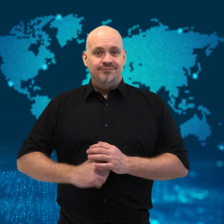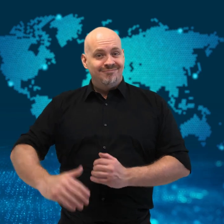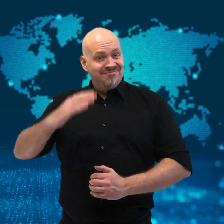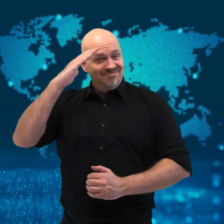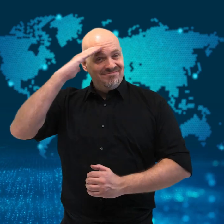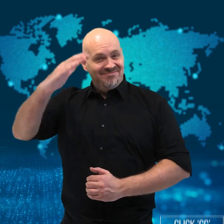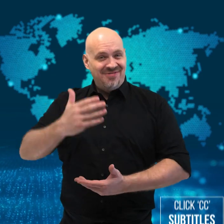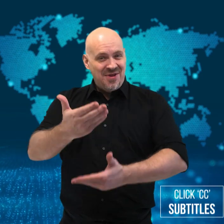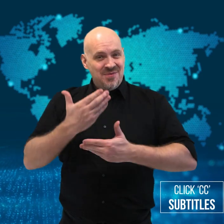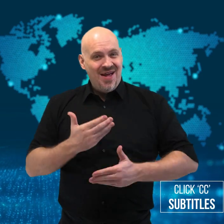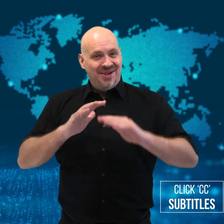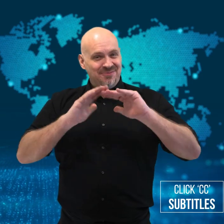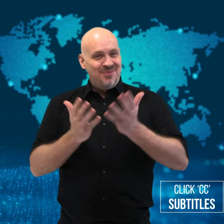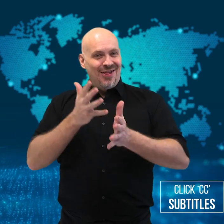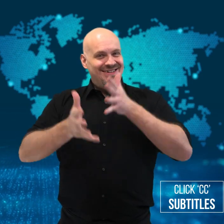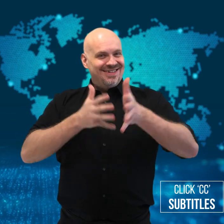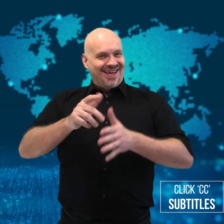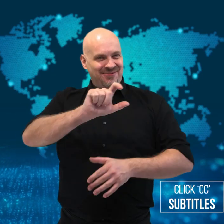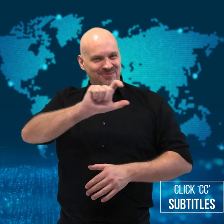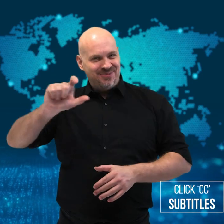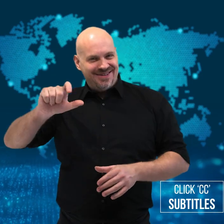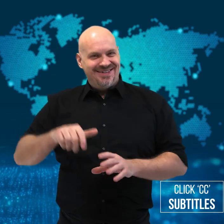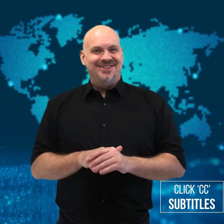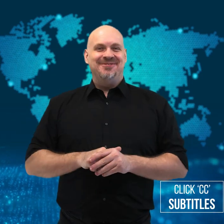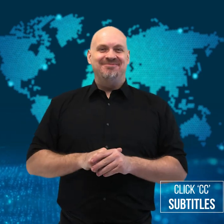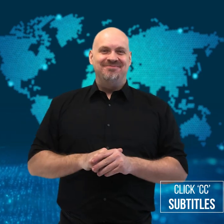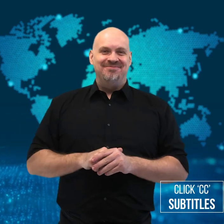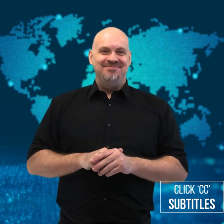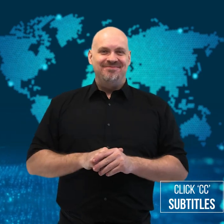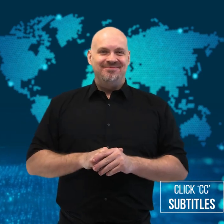Welcome to WorldSign Week!